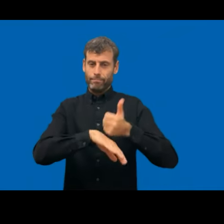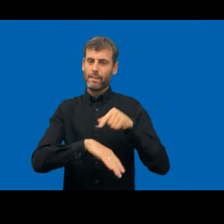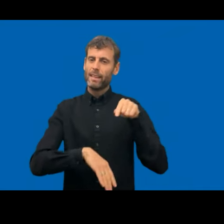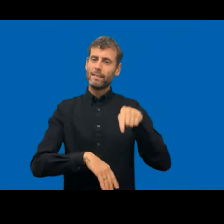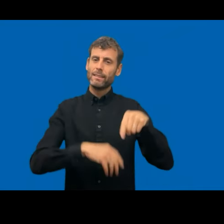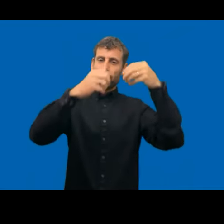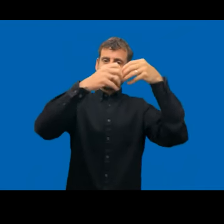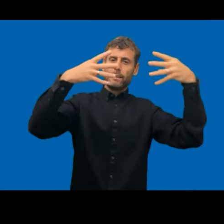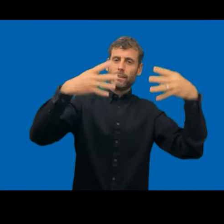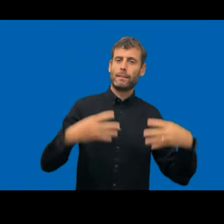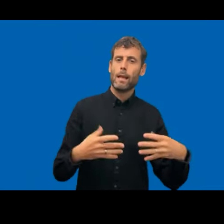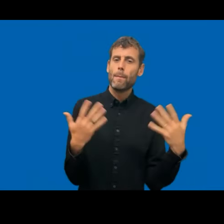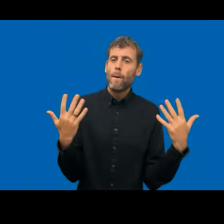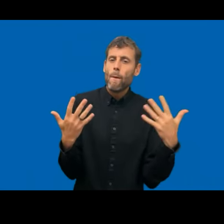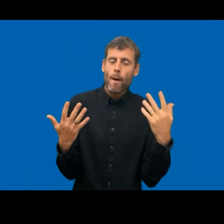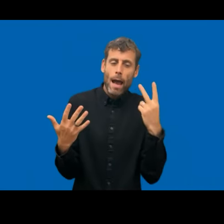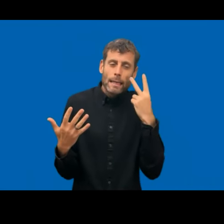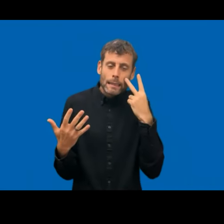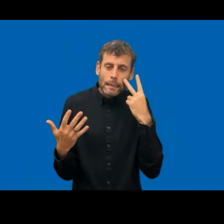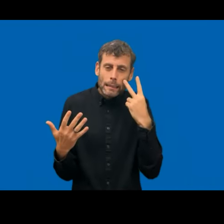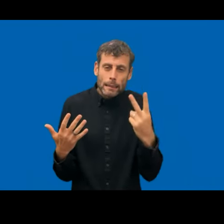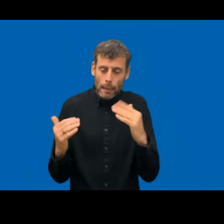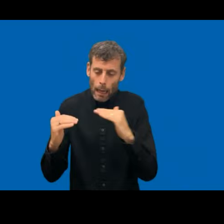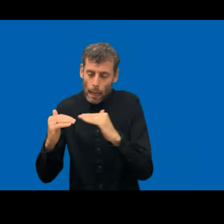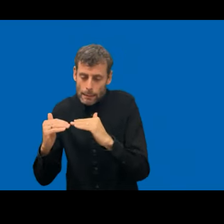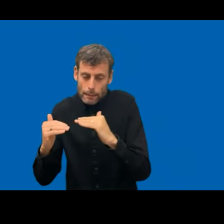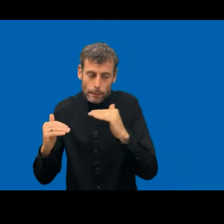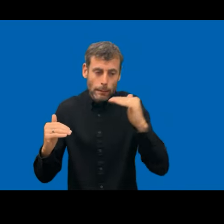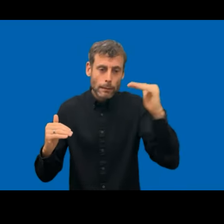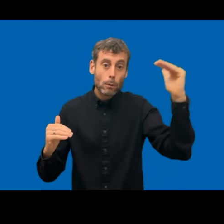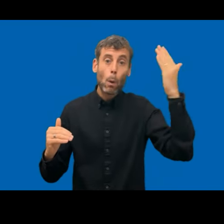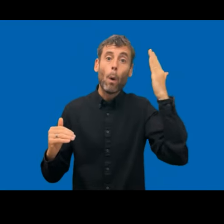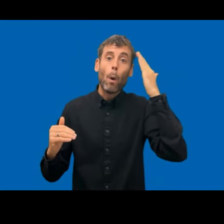the this more granular results to the public sector bodies that we monitor in order to give